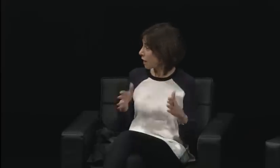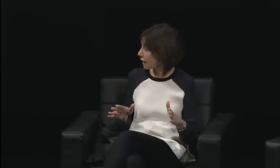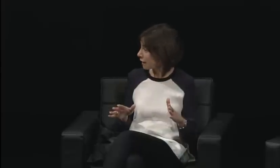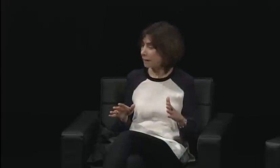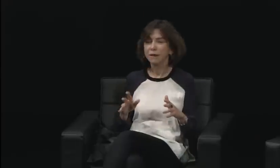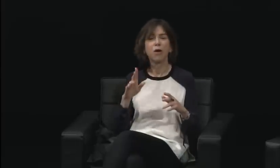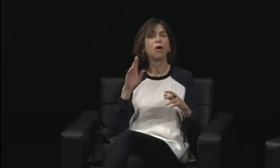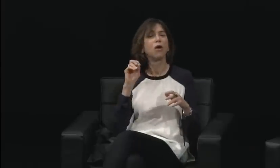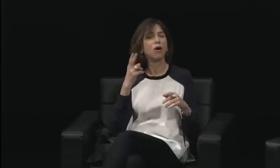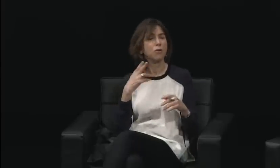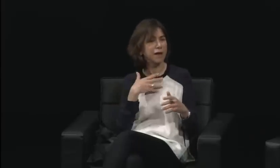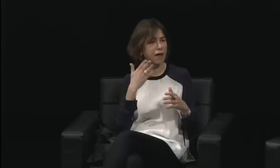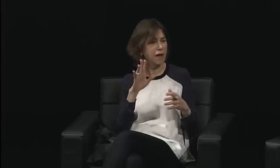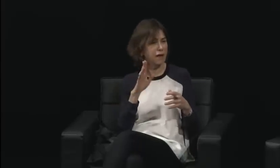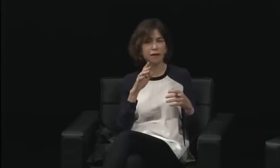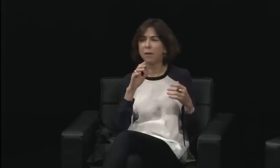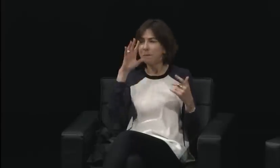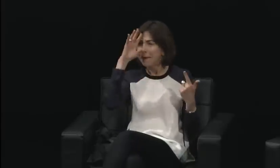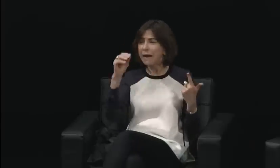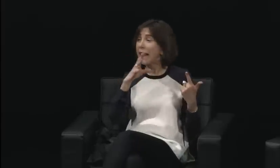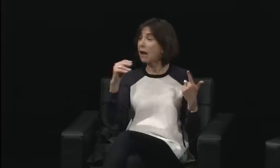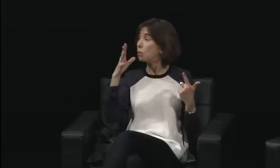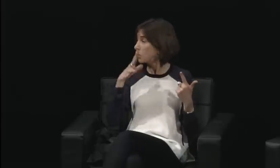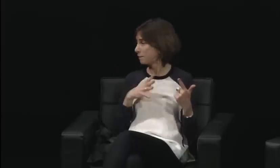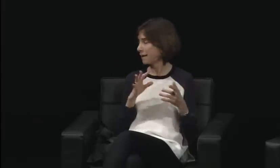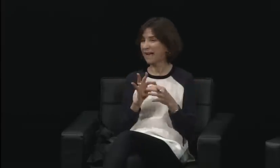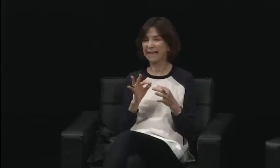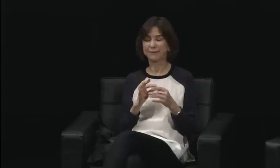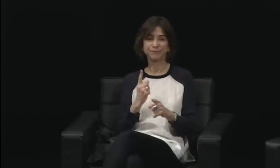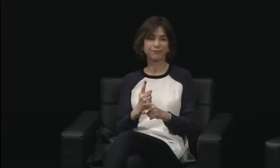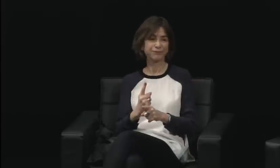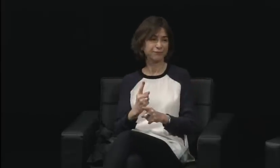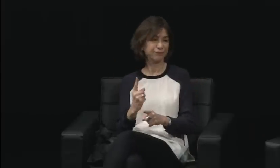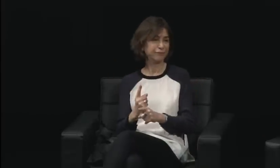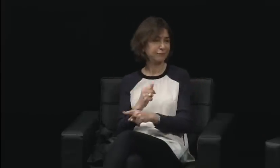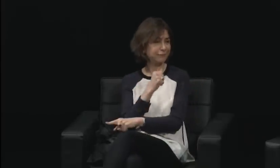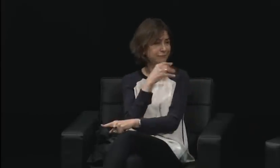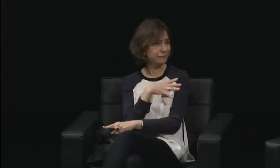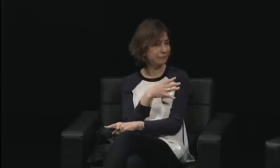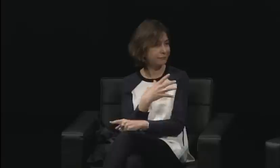We had to cover our necks in what looked like a tie.